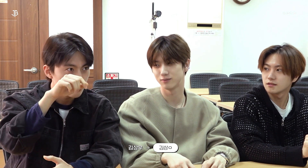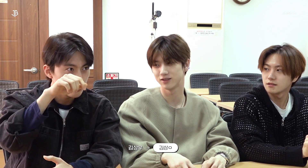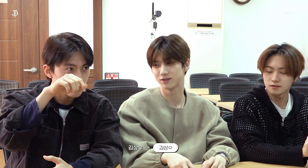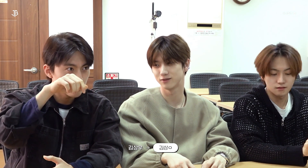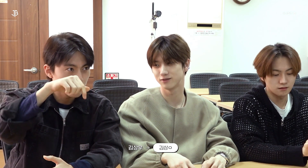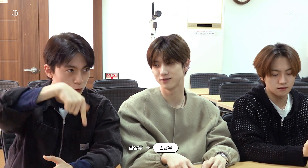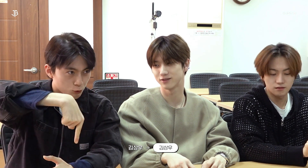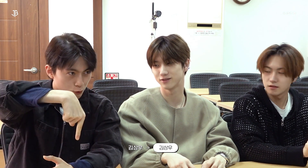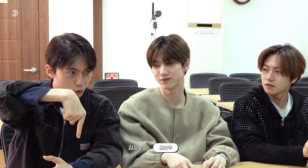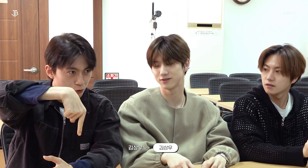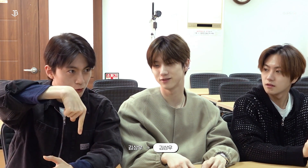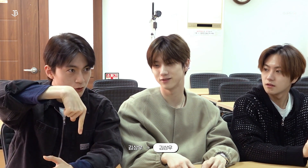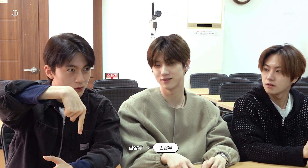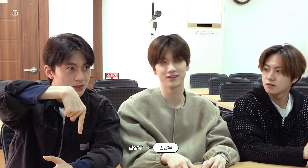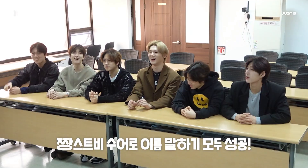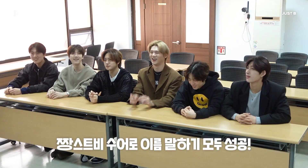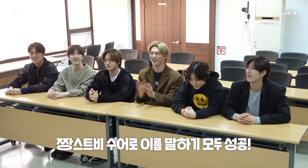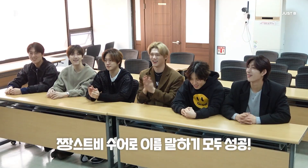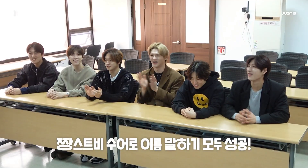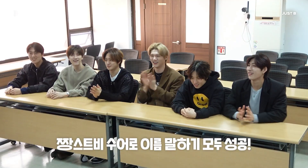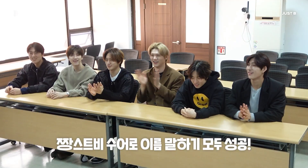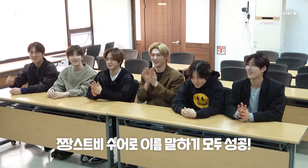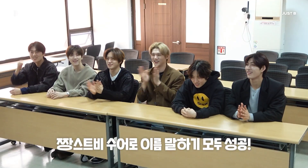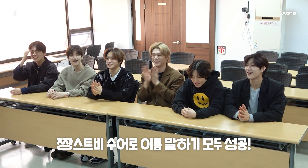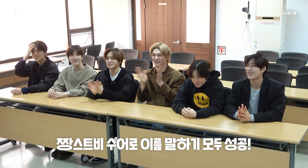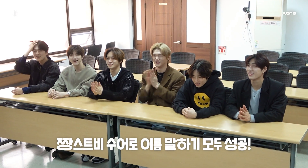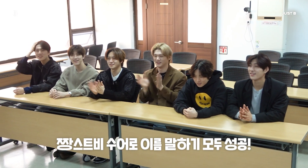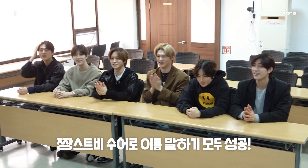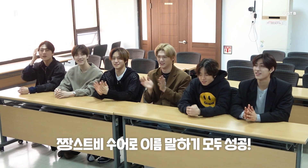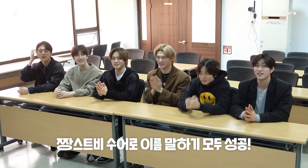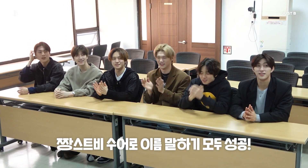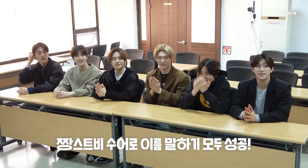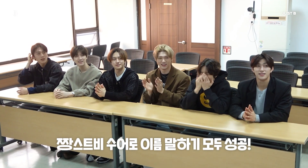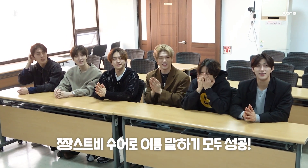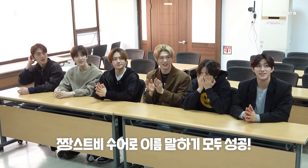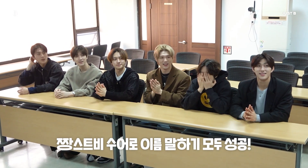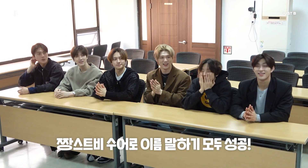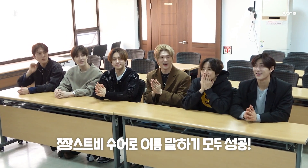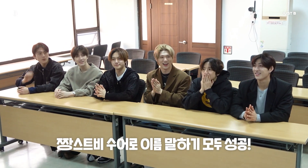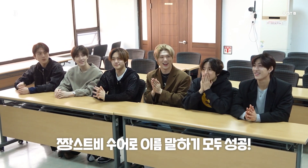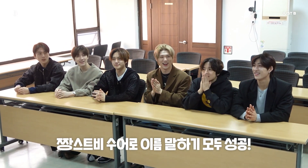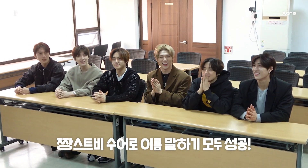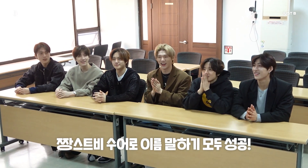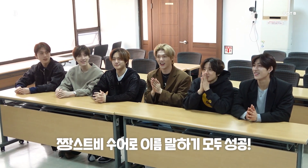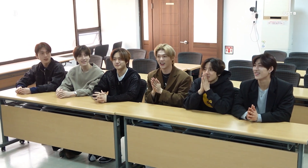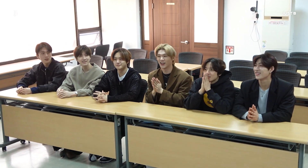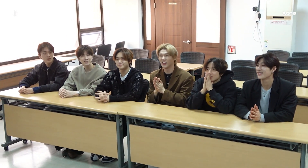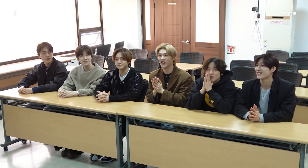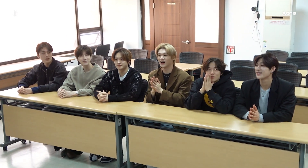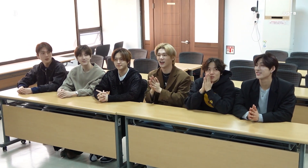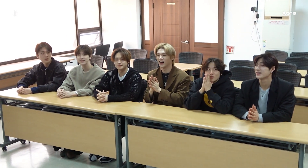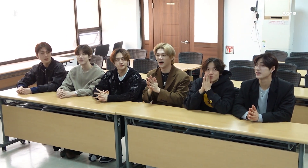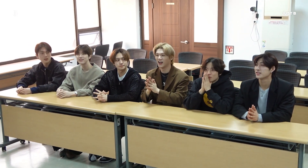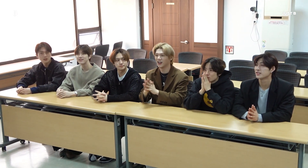Underneath - ('WOO') [Everyone successfully spelled their names!] Did you think that was easy? Excuse me? - How was it?